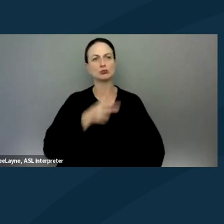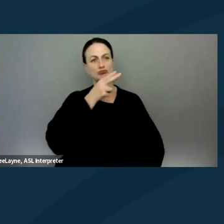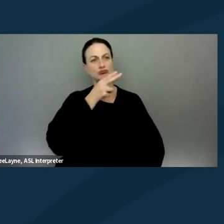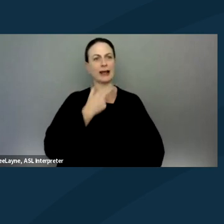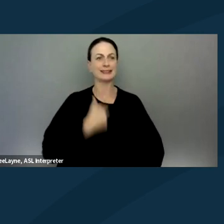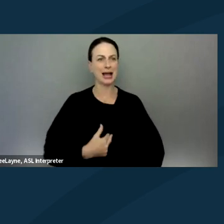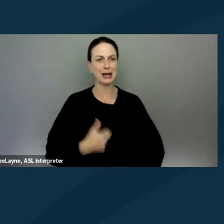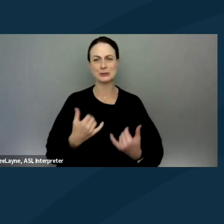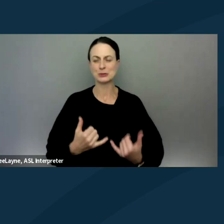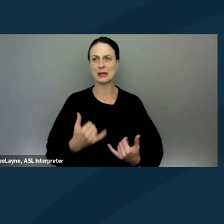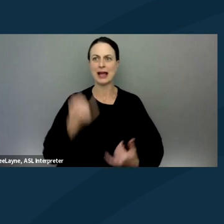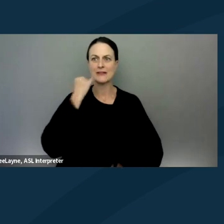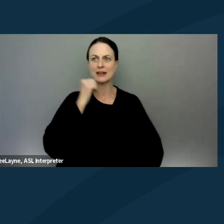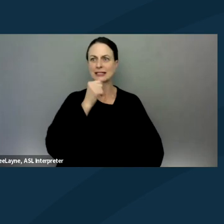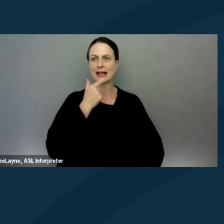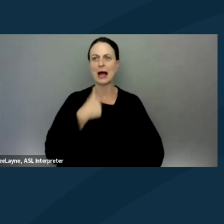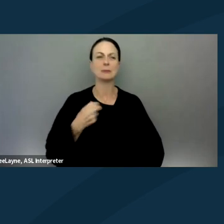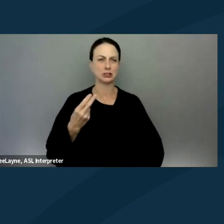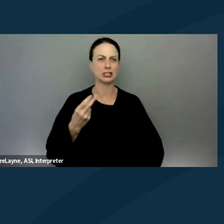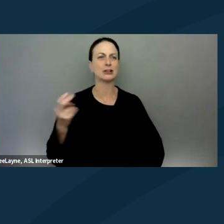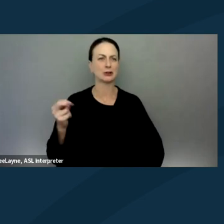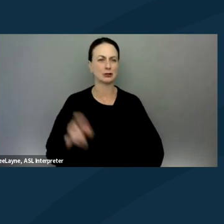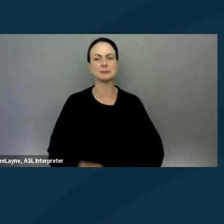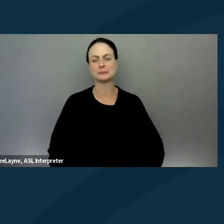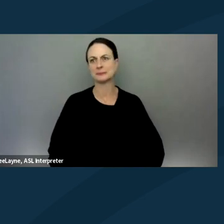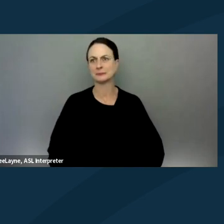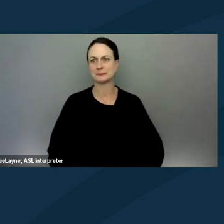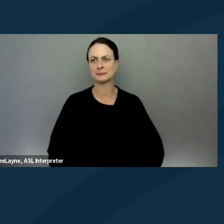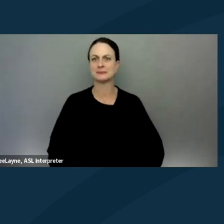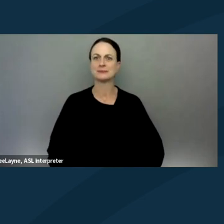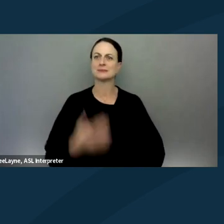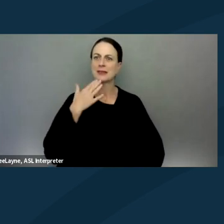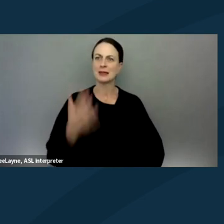And if I didn't say, my pronouns are she/her. Yeah. Thank you so much.